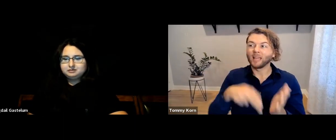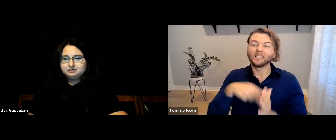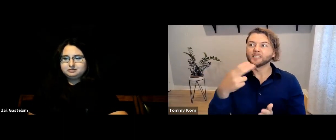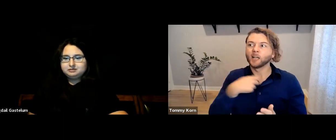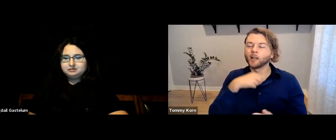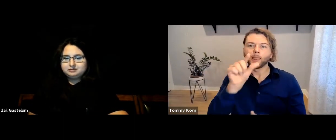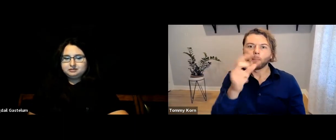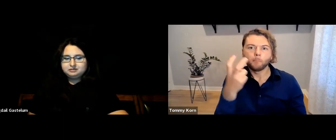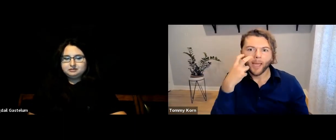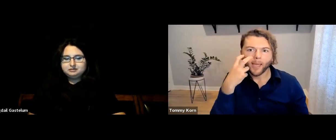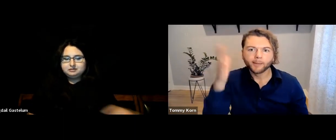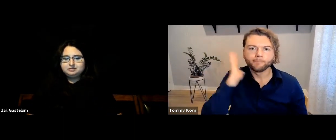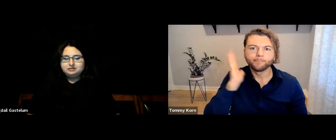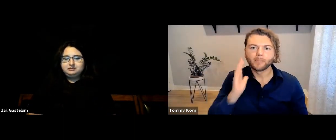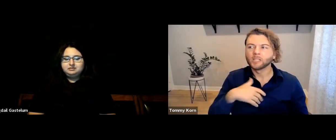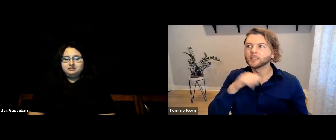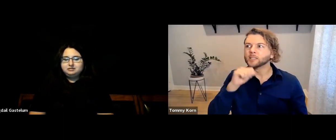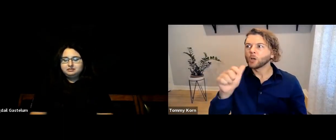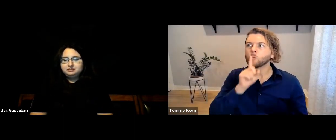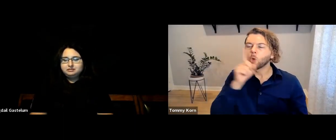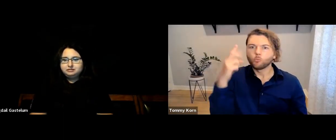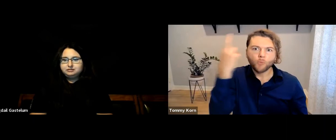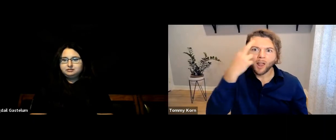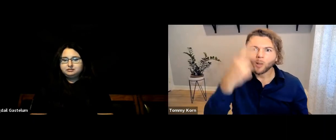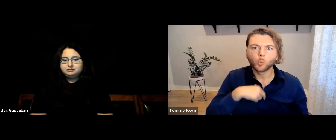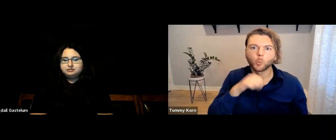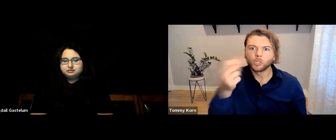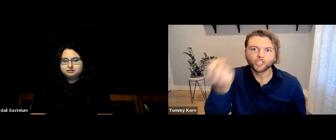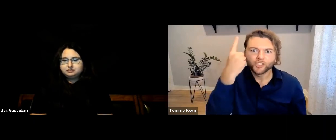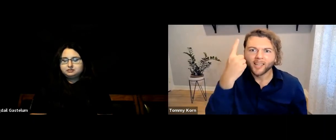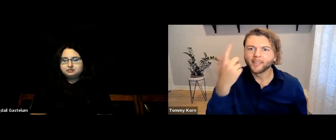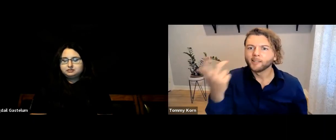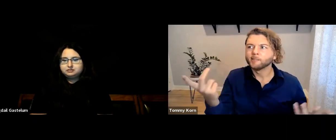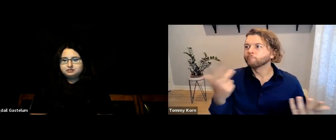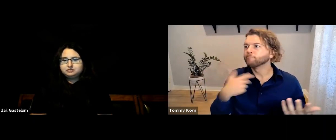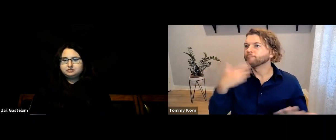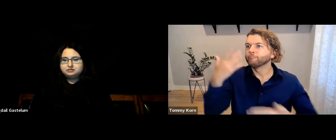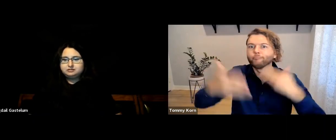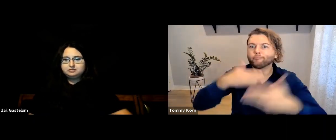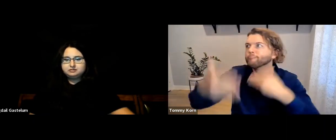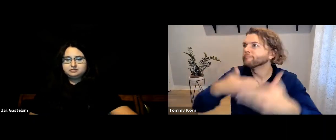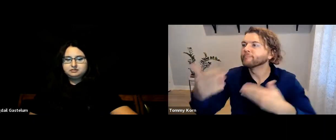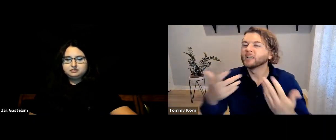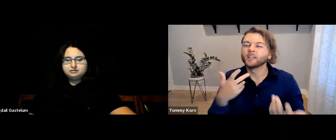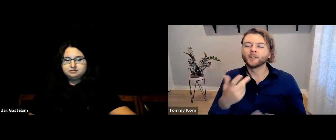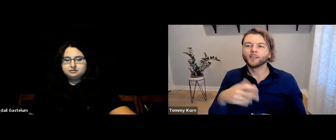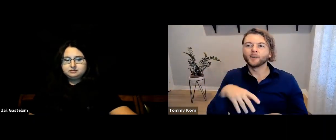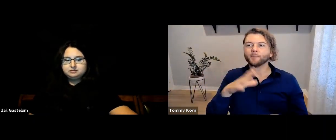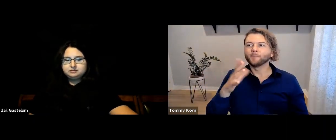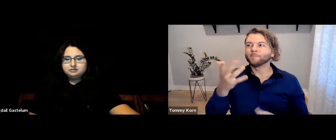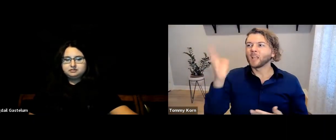Honestly, back then, I was a little blind and didn’t realize or understand.